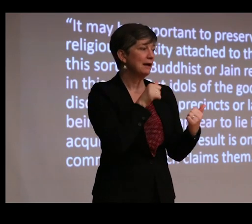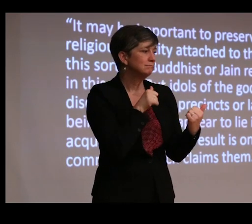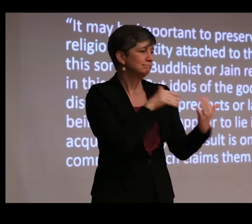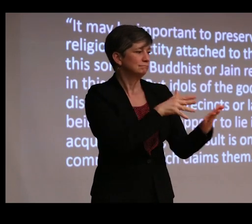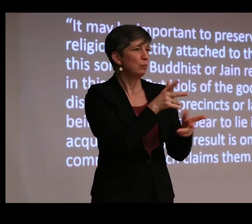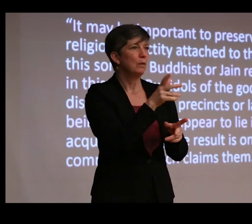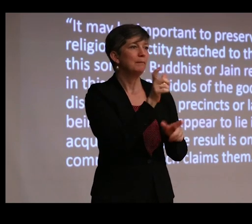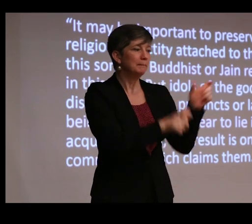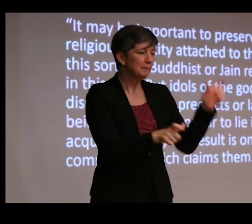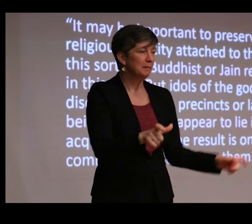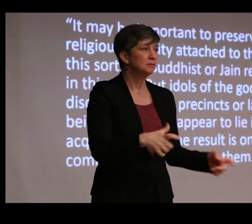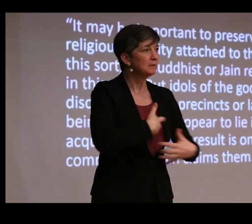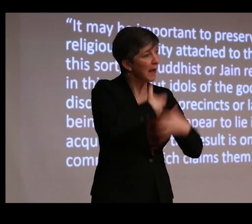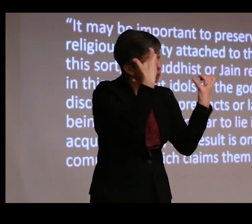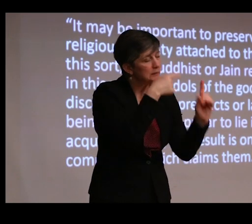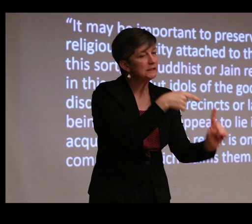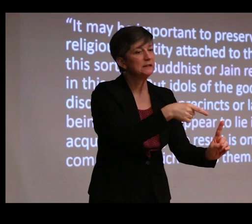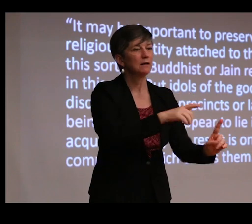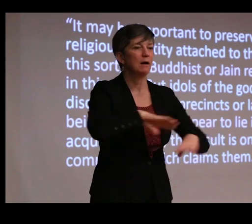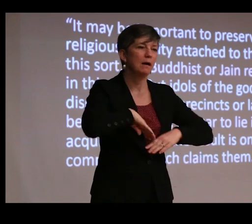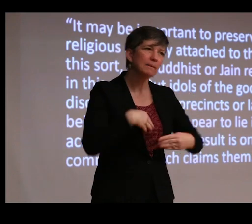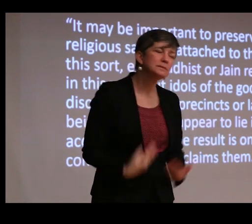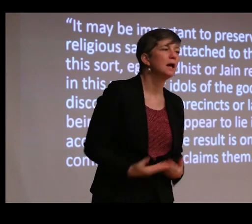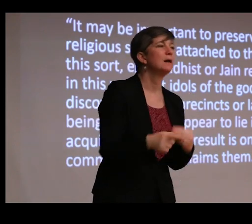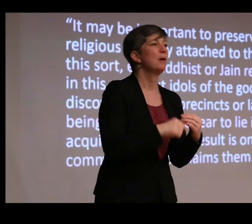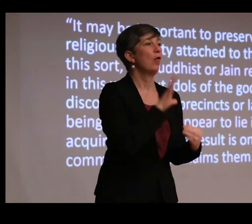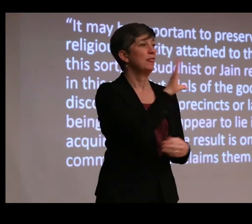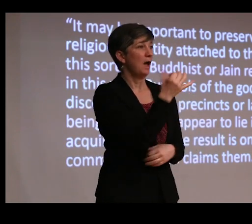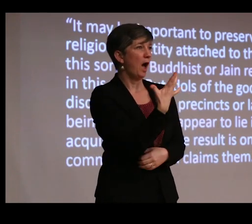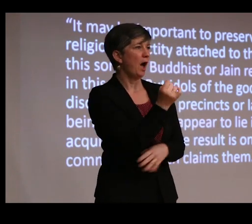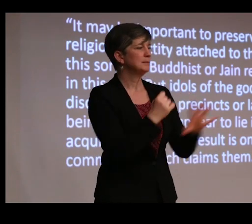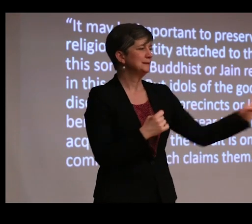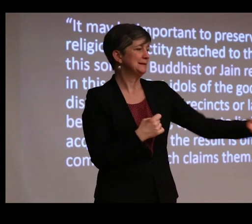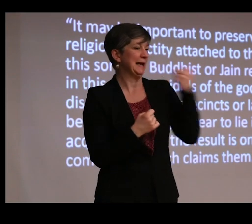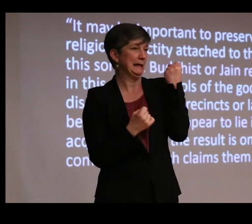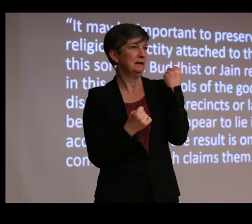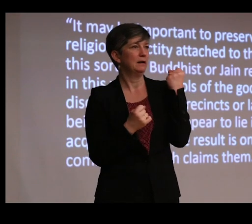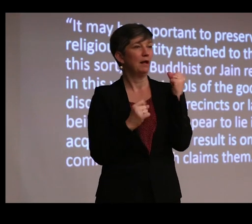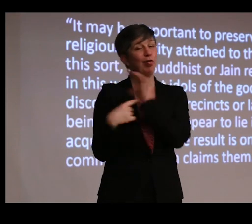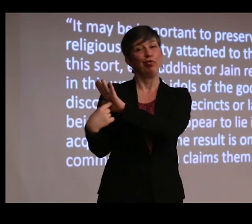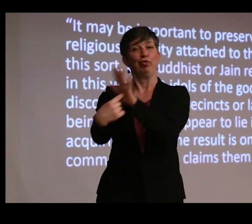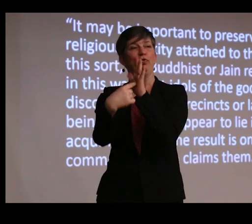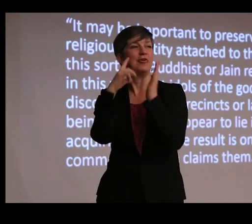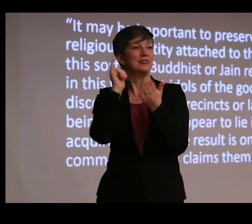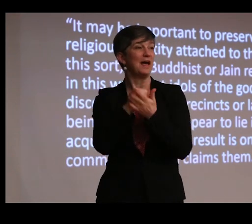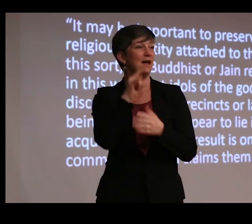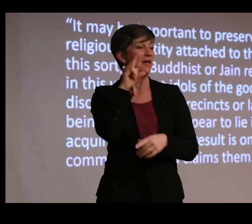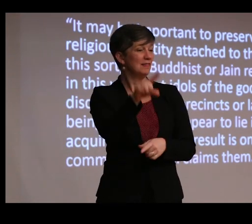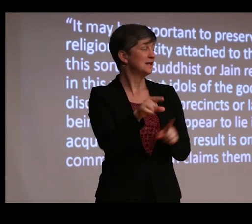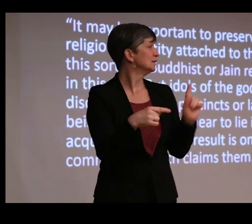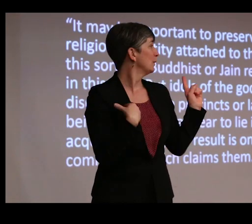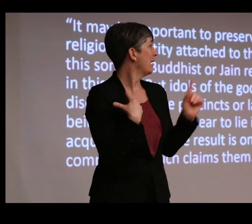were very angry and upset about their objects being taken from them. And in this case, we have the collector of Thanjavur